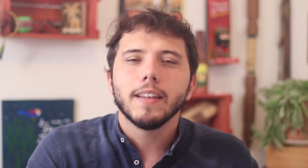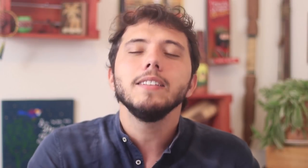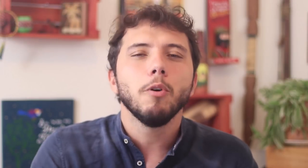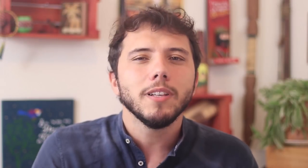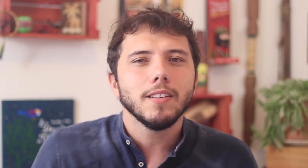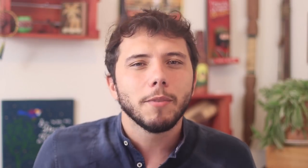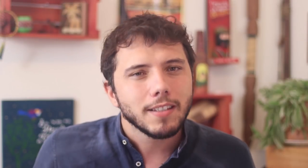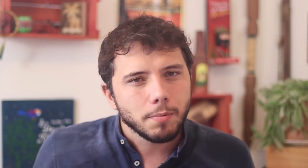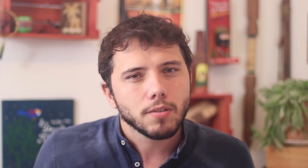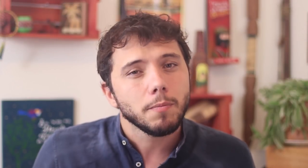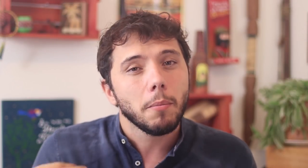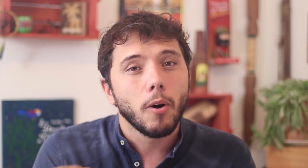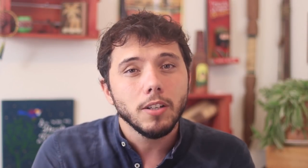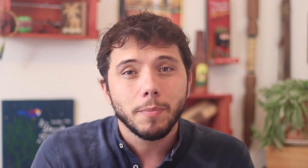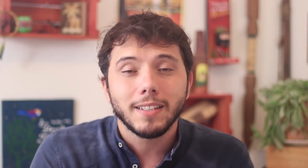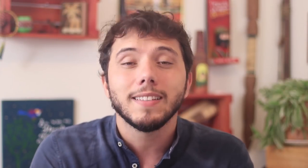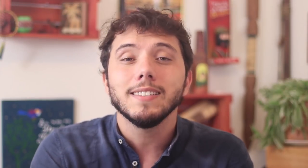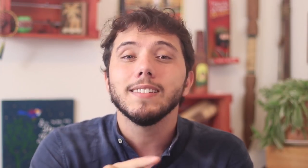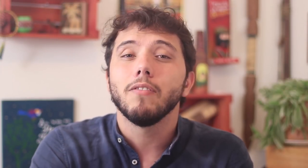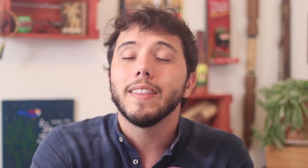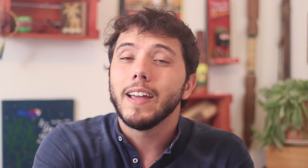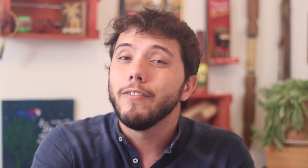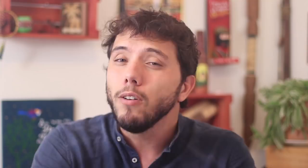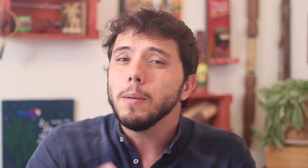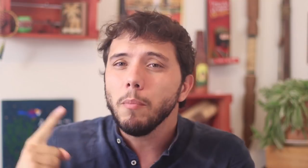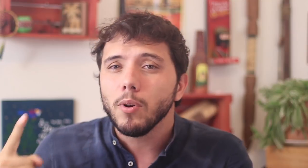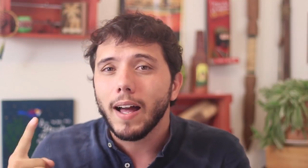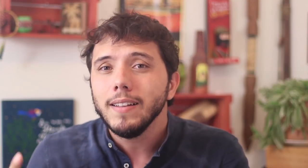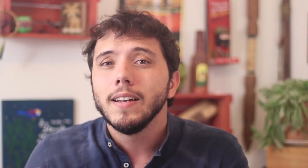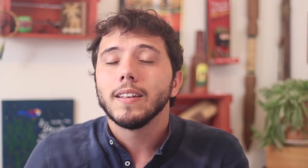And right now he is sending people to their deaths to protect himself the popular revolt